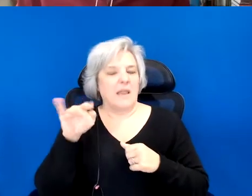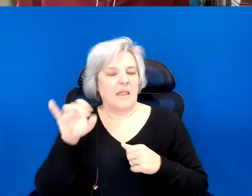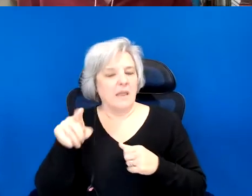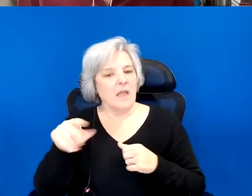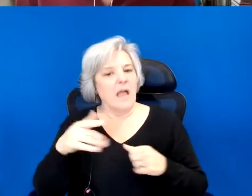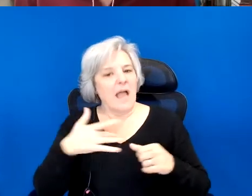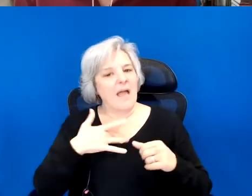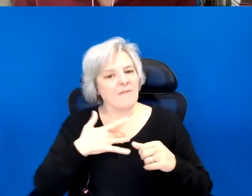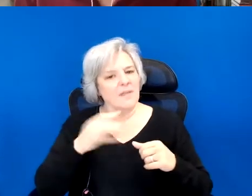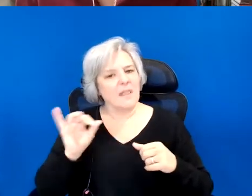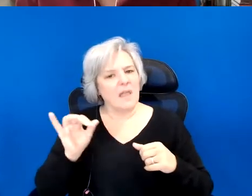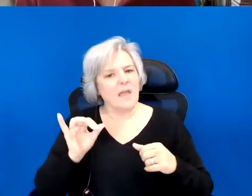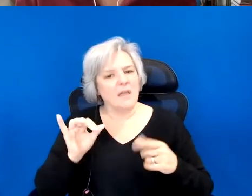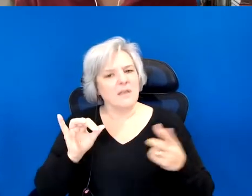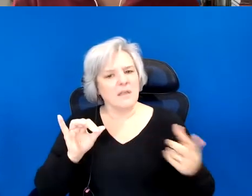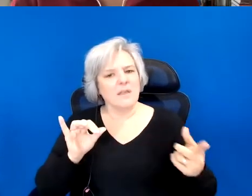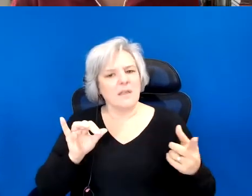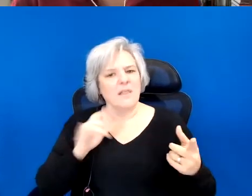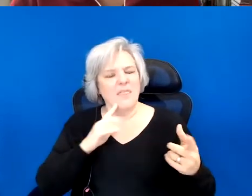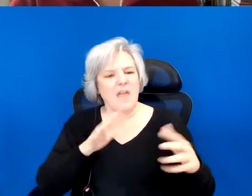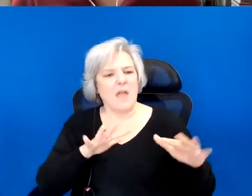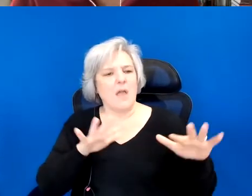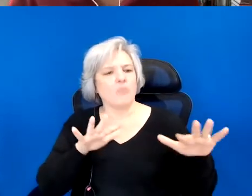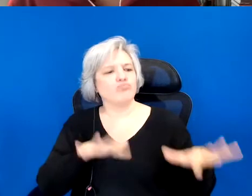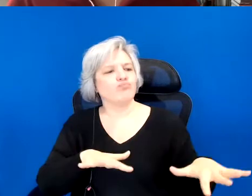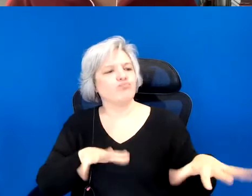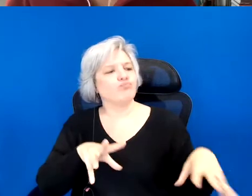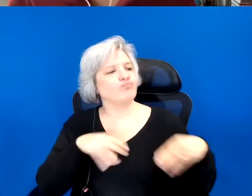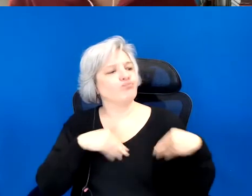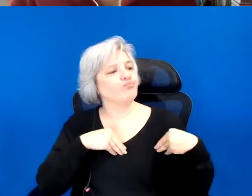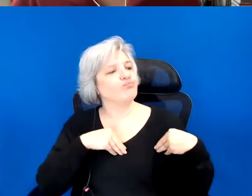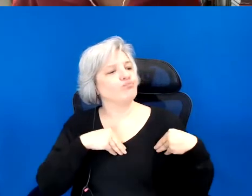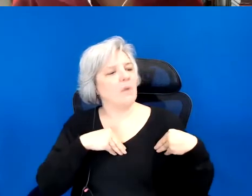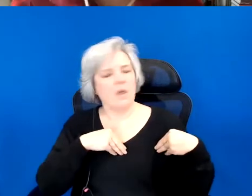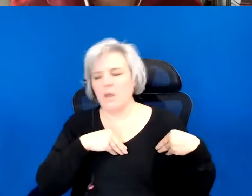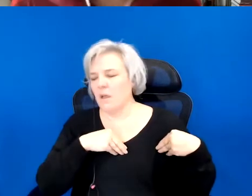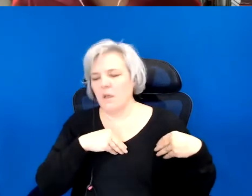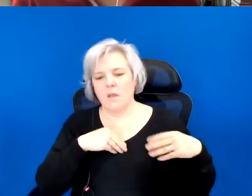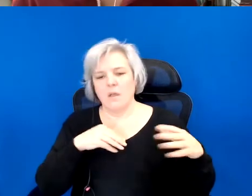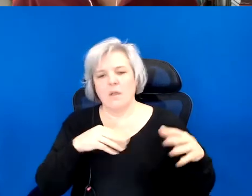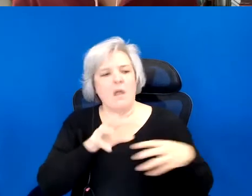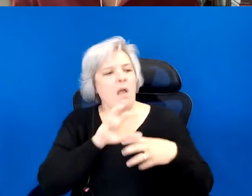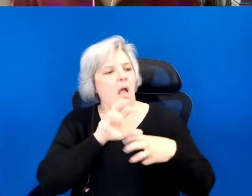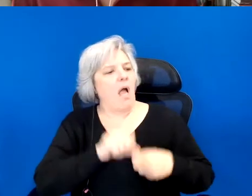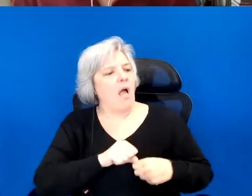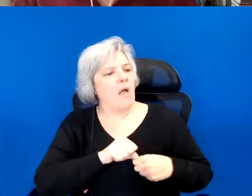pushing past complicity, right? It feels important to me at least today that